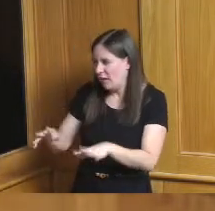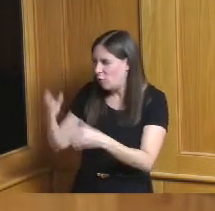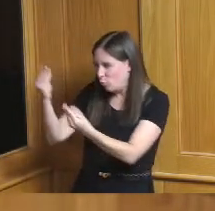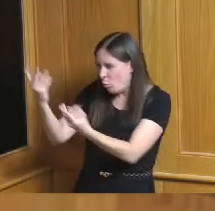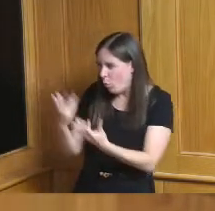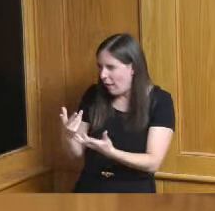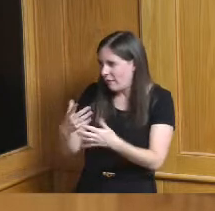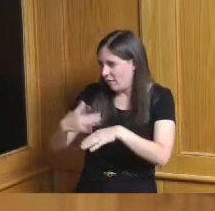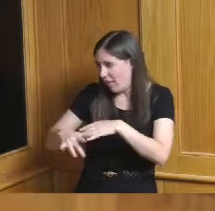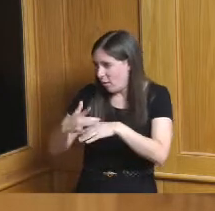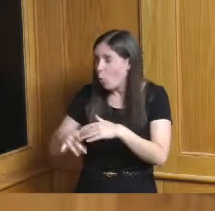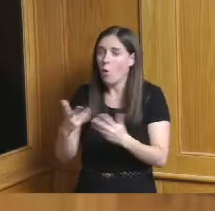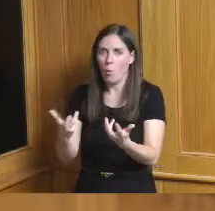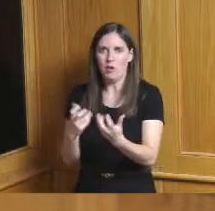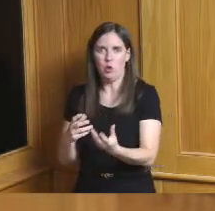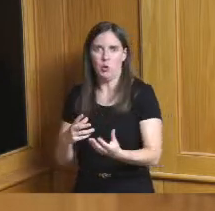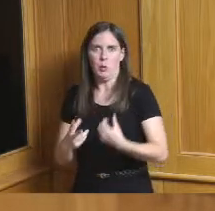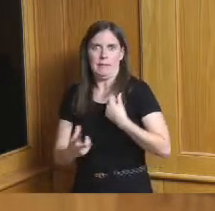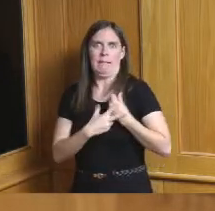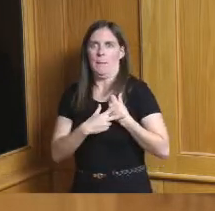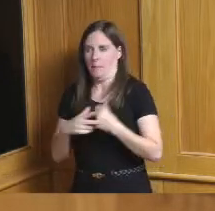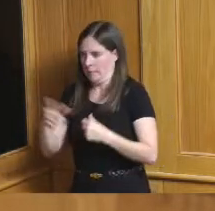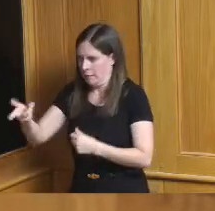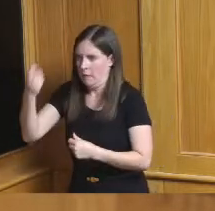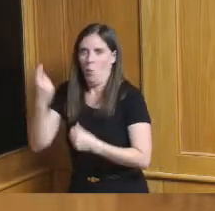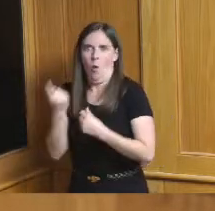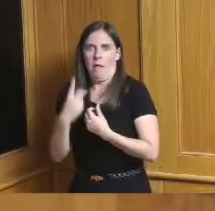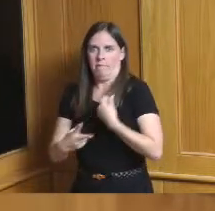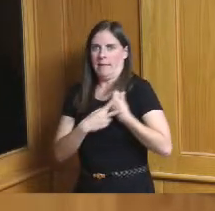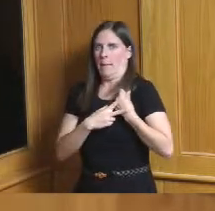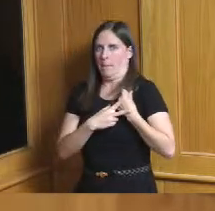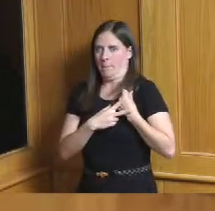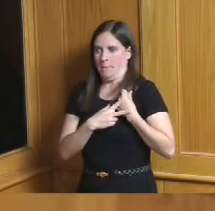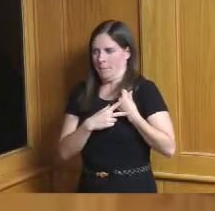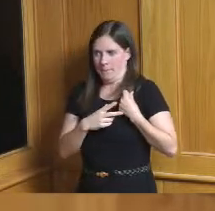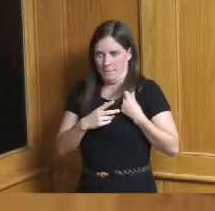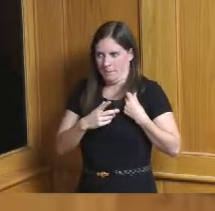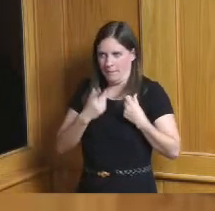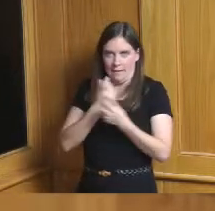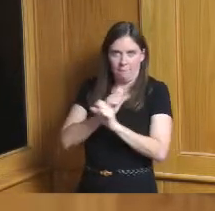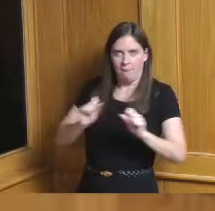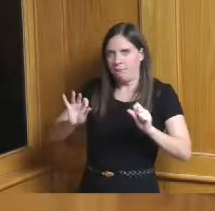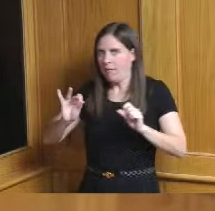to have one at home just in case you're feeling a certain kind of way so thank you for that and